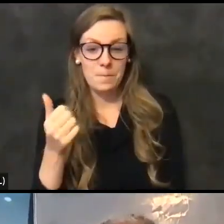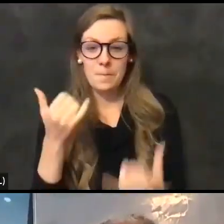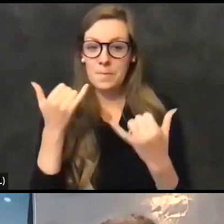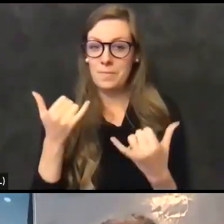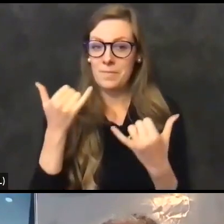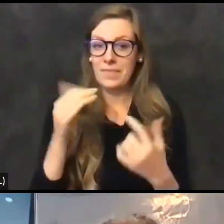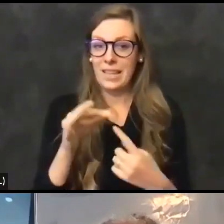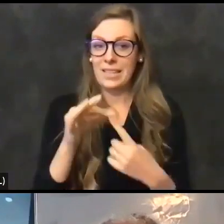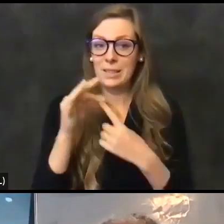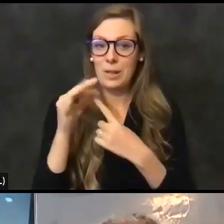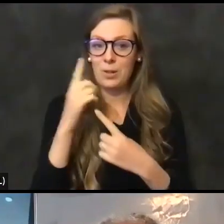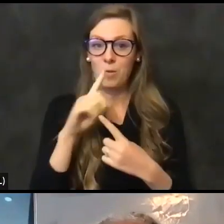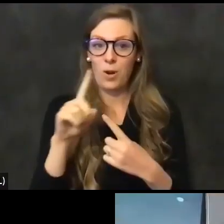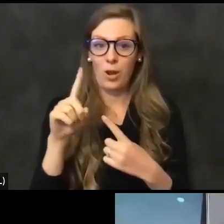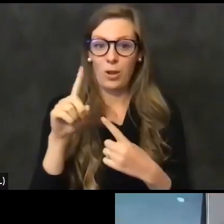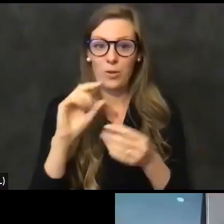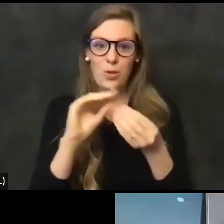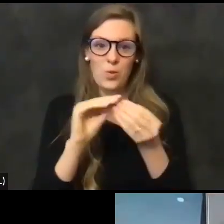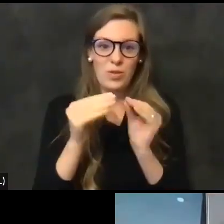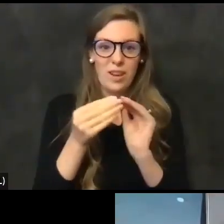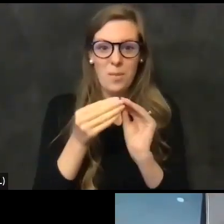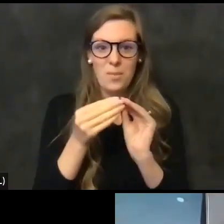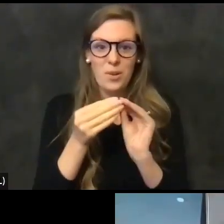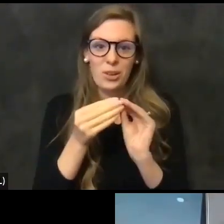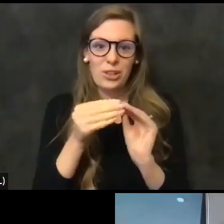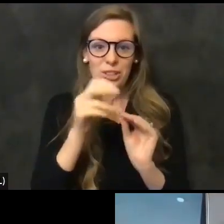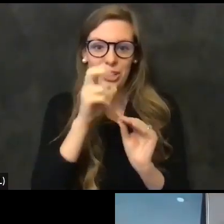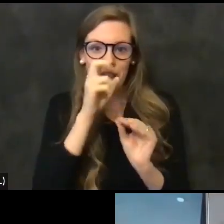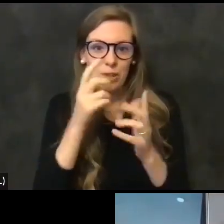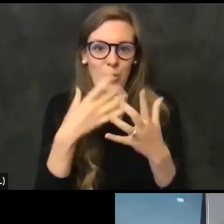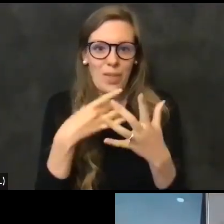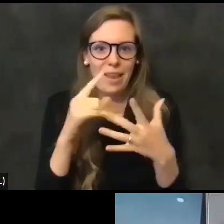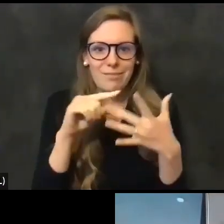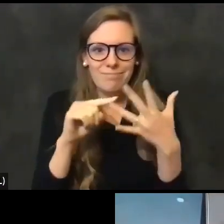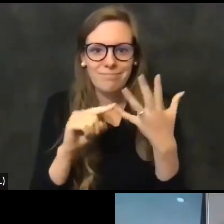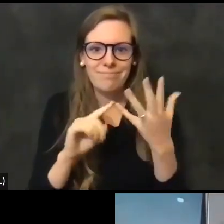data nerds like me, number crunchers and statistic watchers. We're going to take a deep dive into the